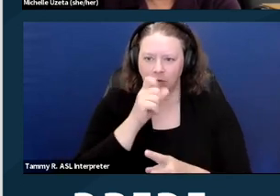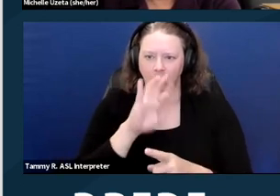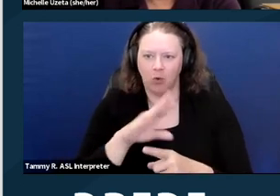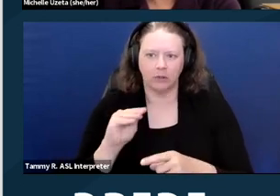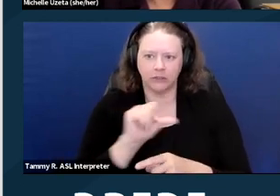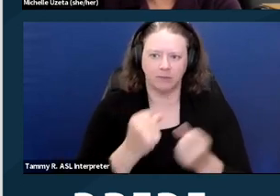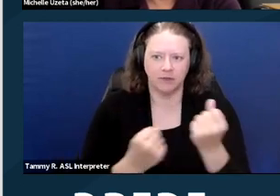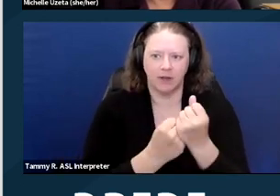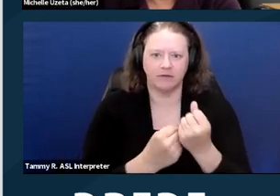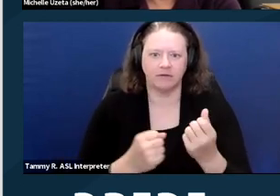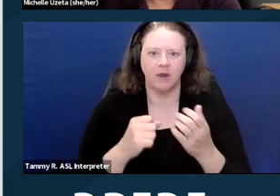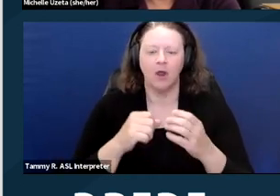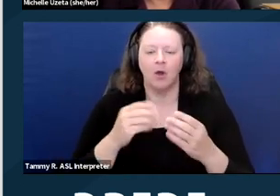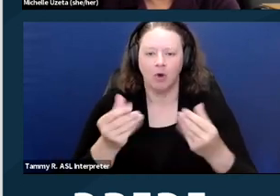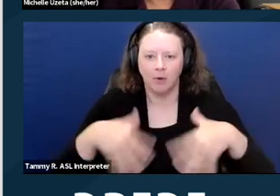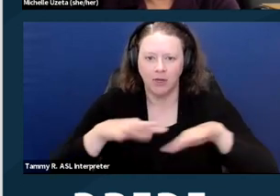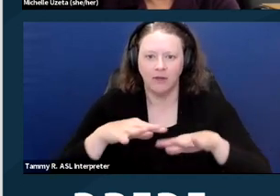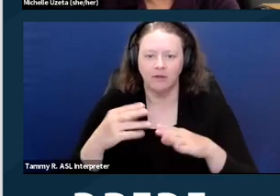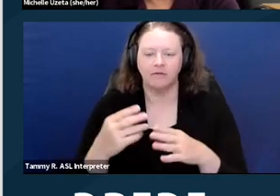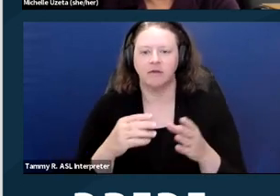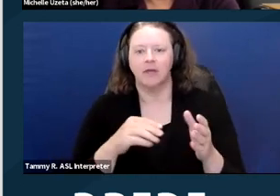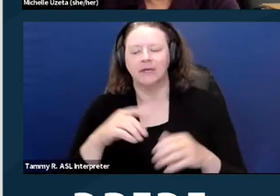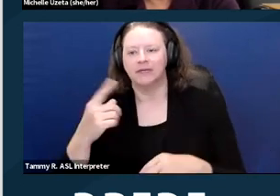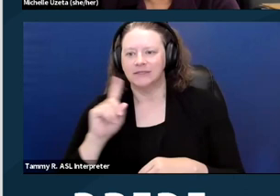single family dwellings, duplexes,